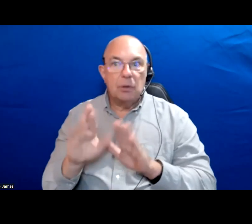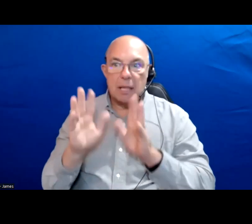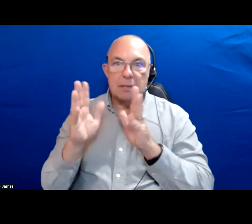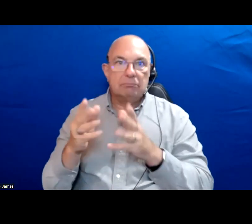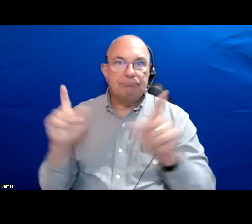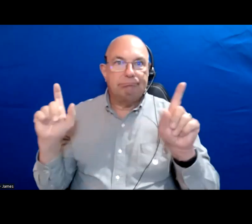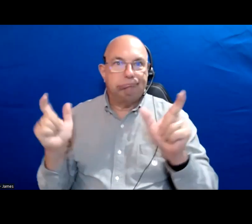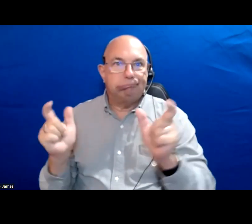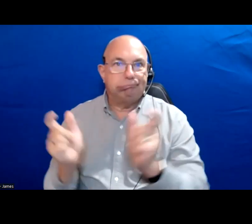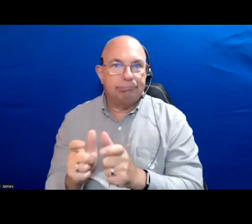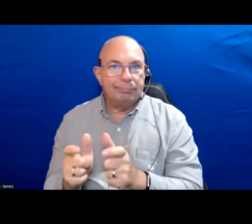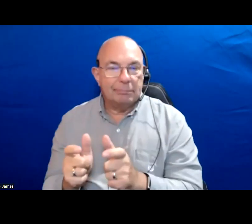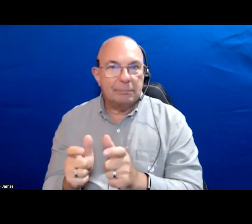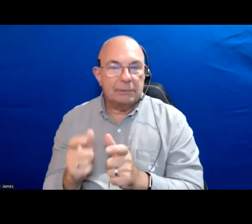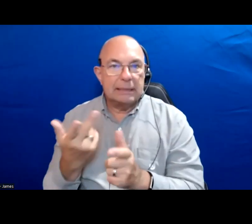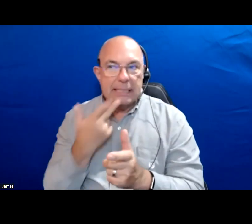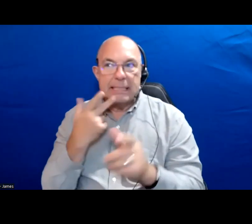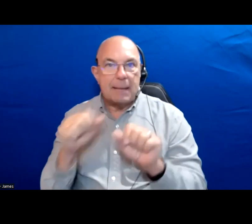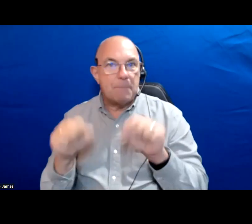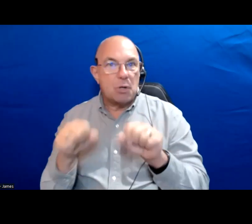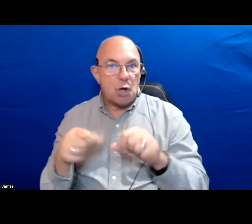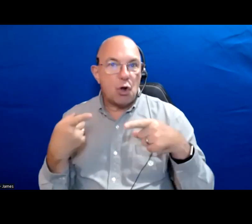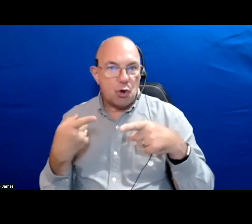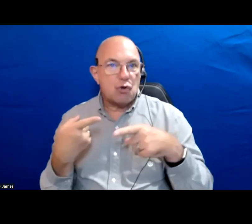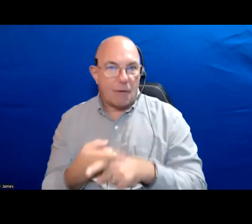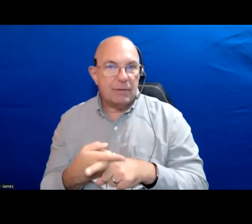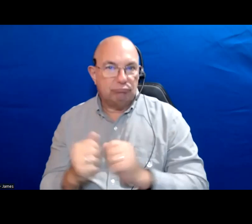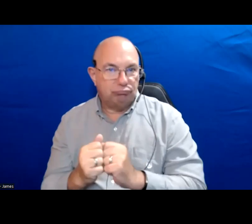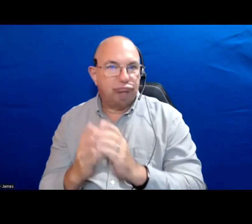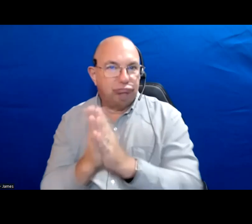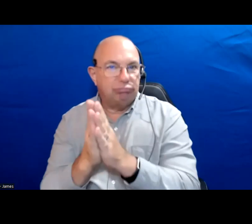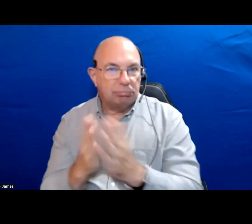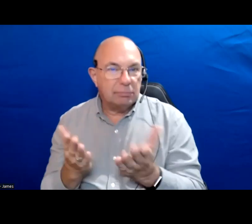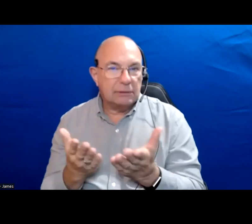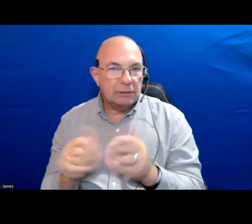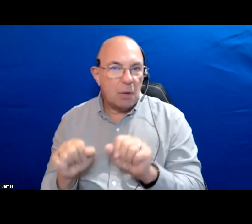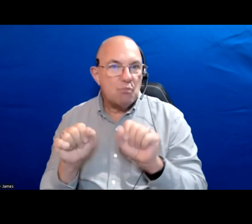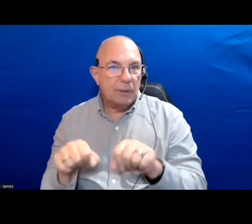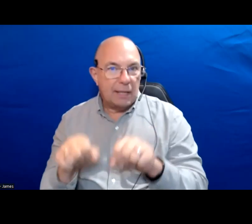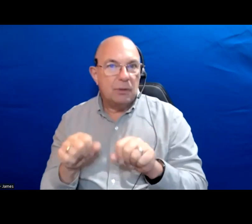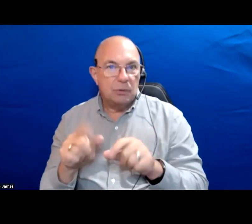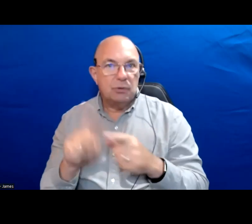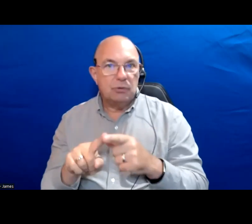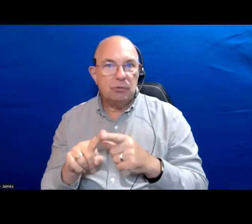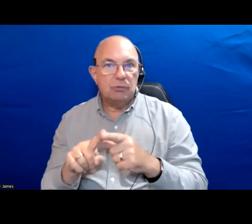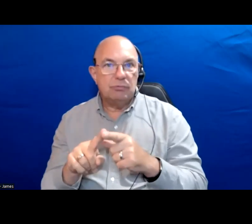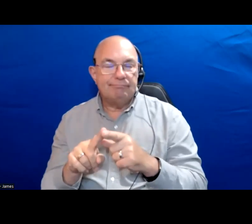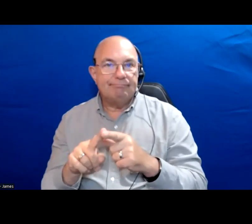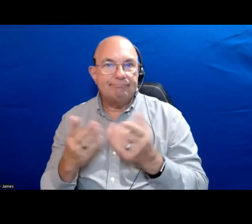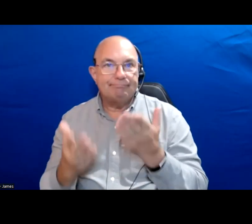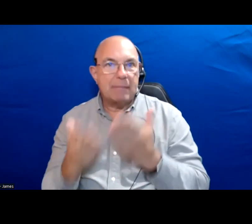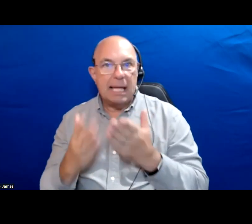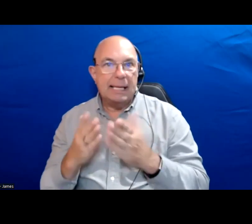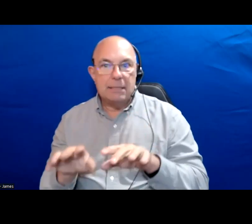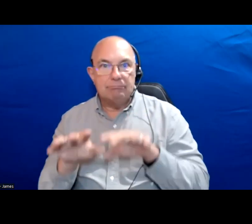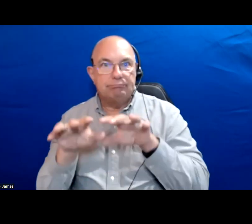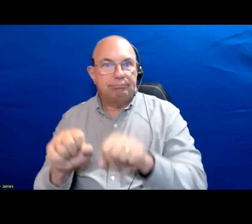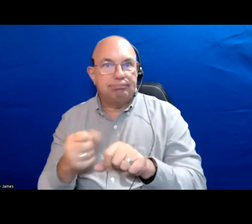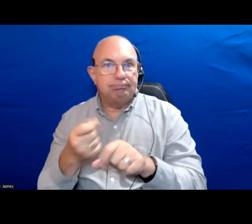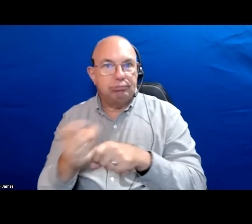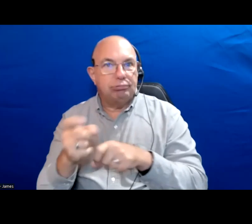So, the potential for conflict and the potential there to infringe on treaty rights is really